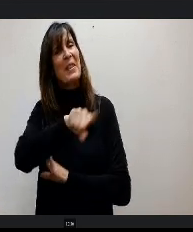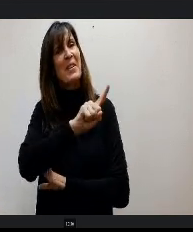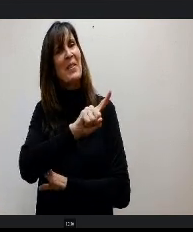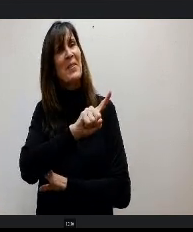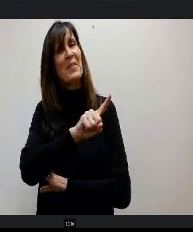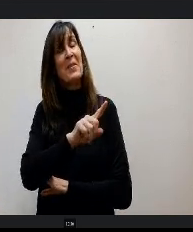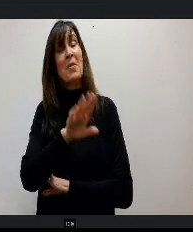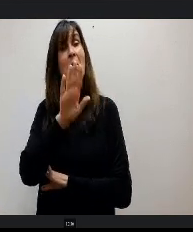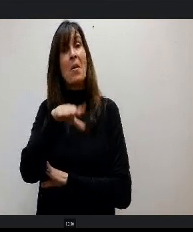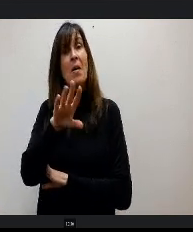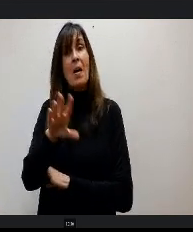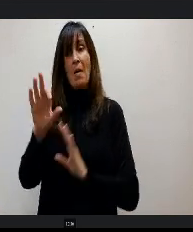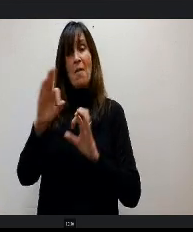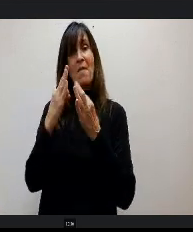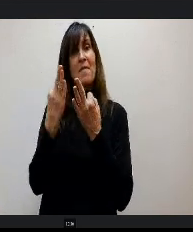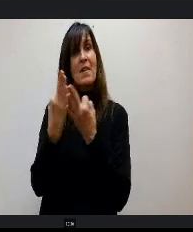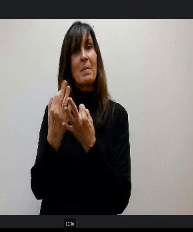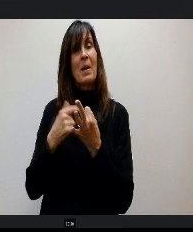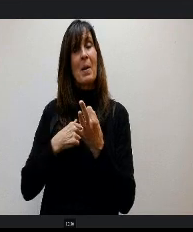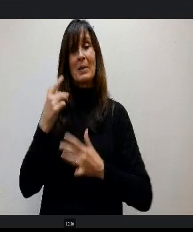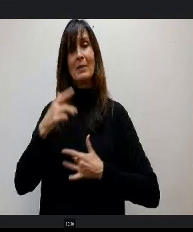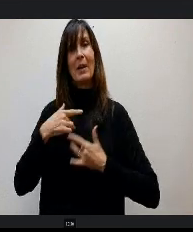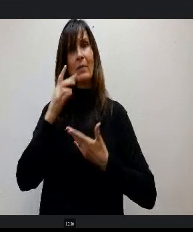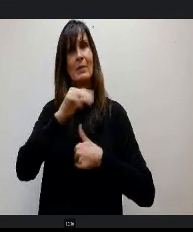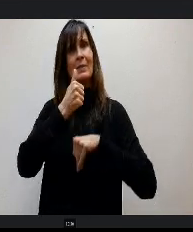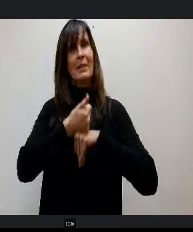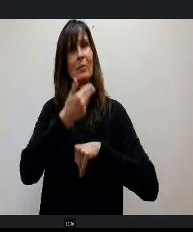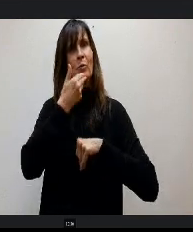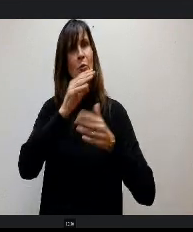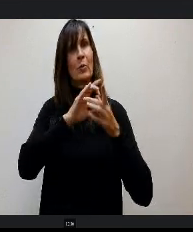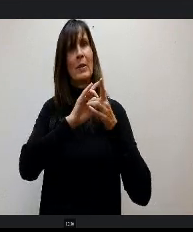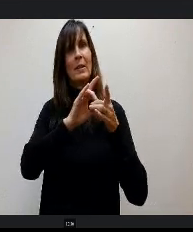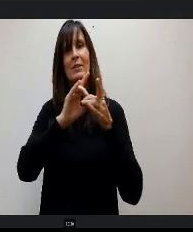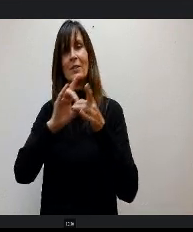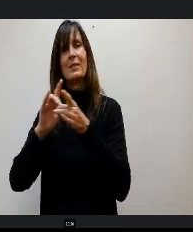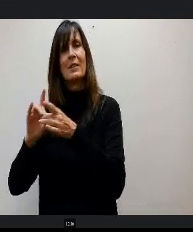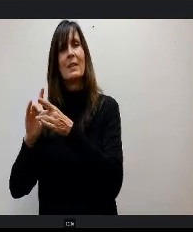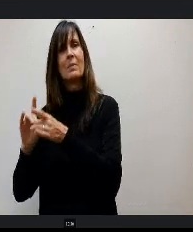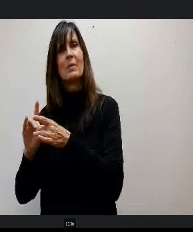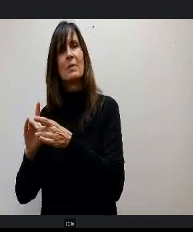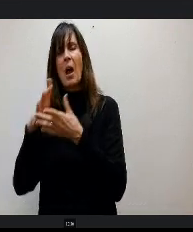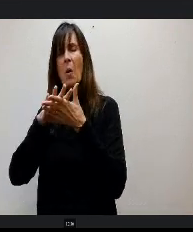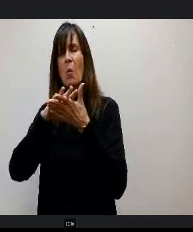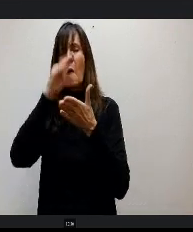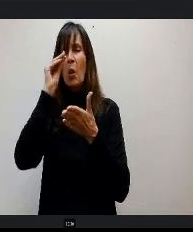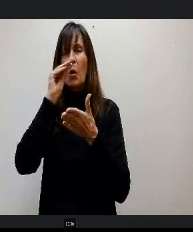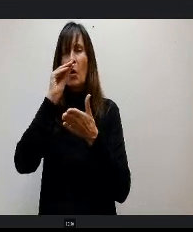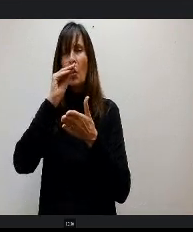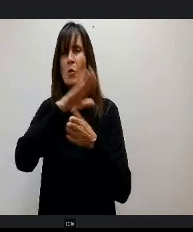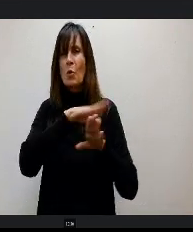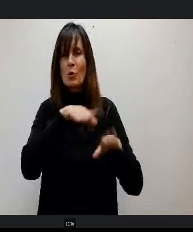Families, I am excited to develop relationships with you I want to learn all of your children's names, and I know that's going to take me